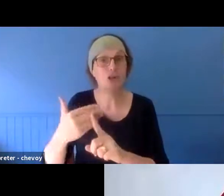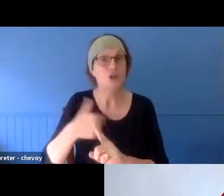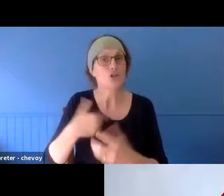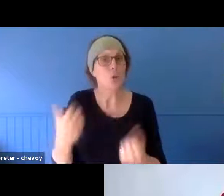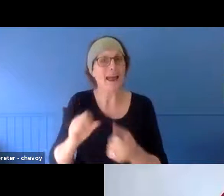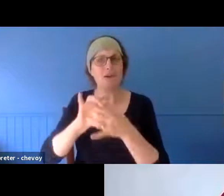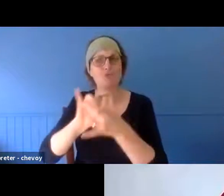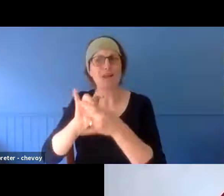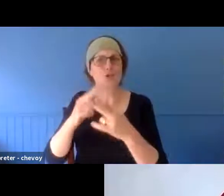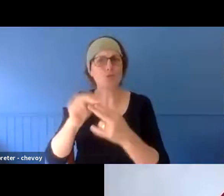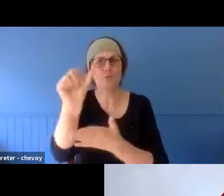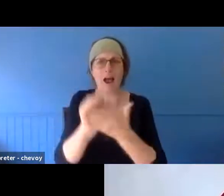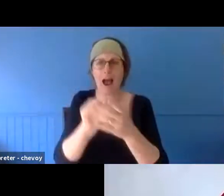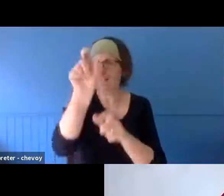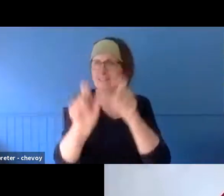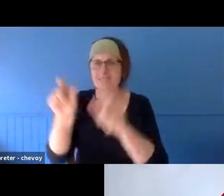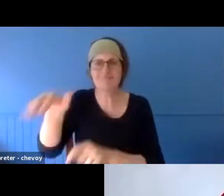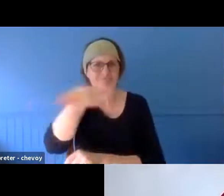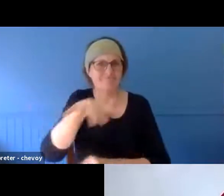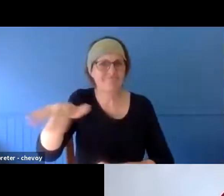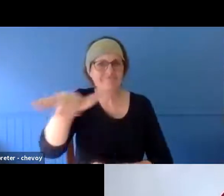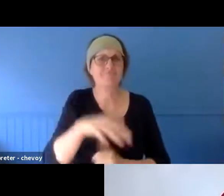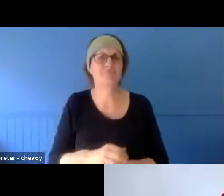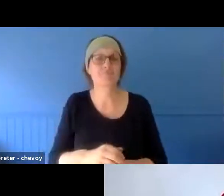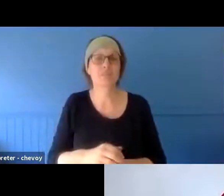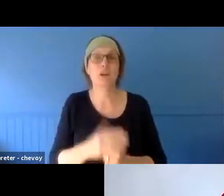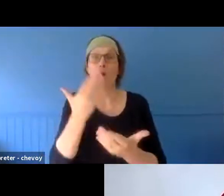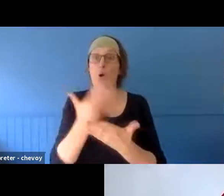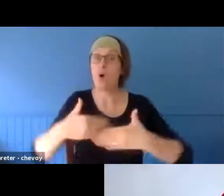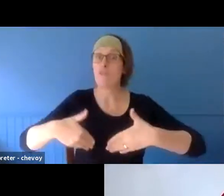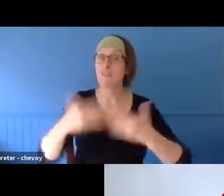relationships with community and artists in that area. The day of the